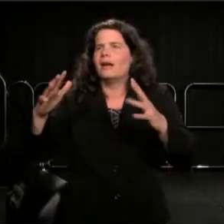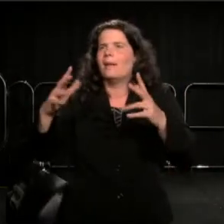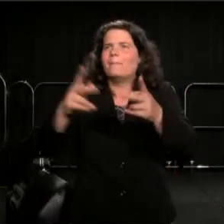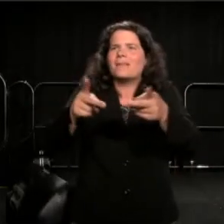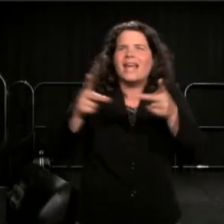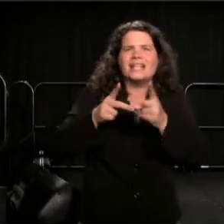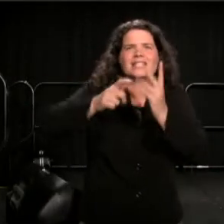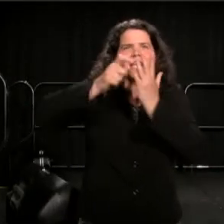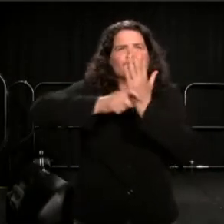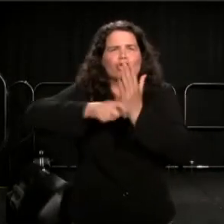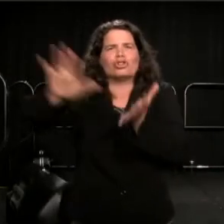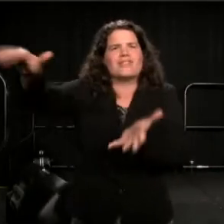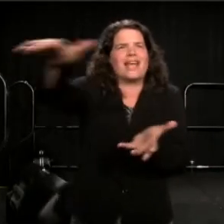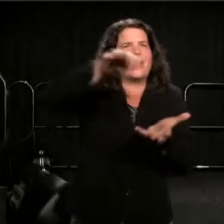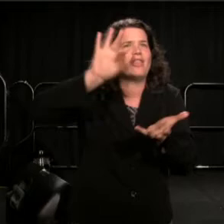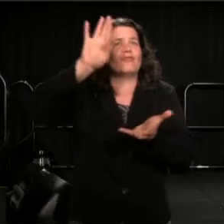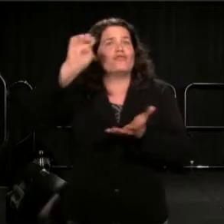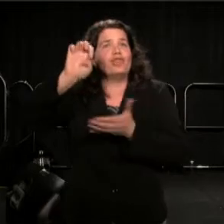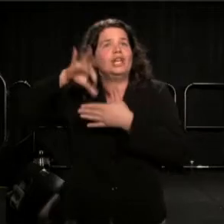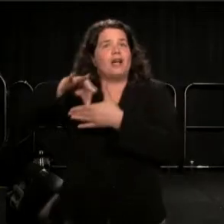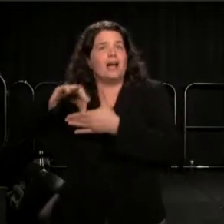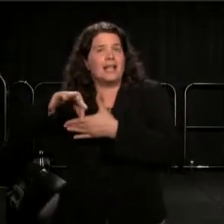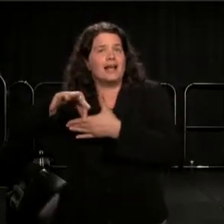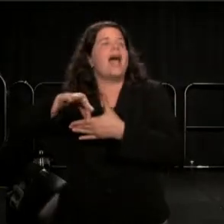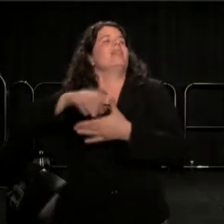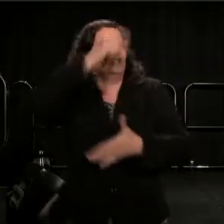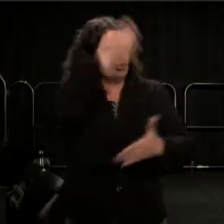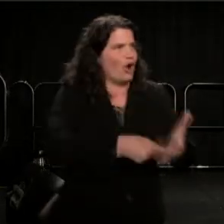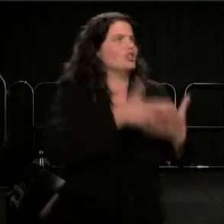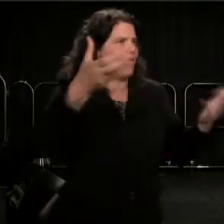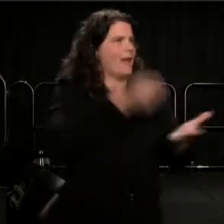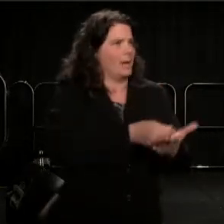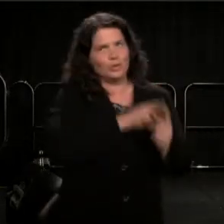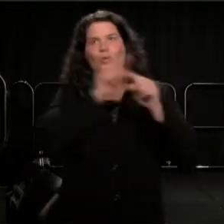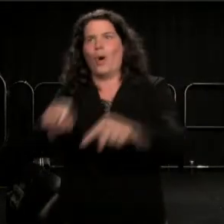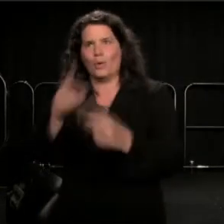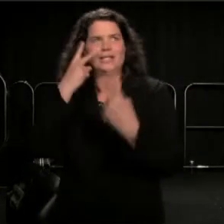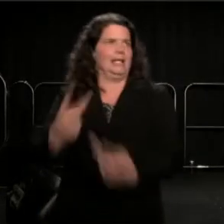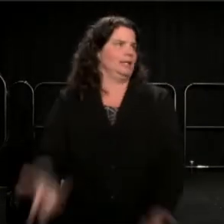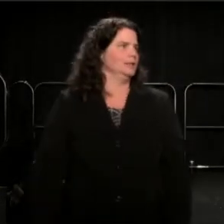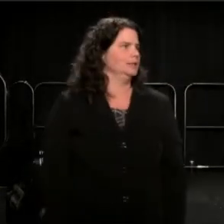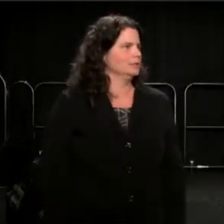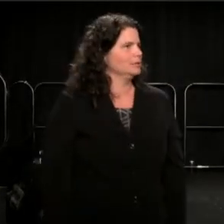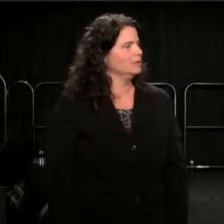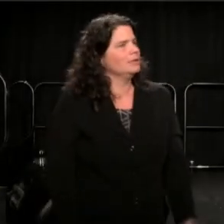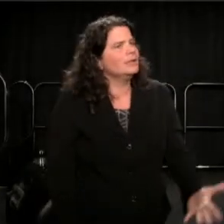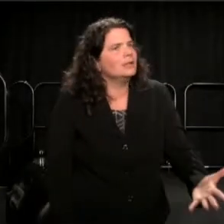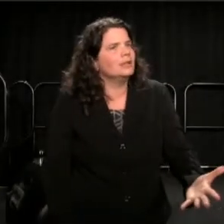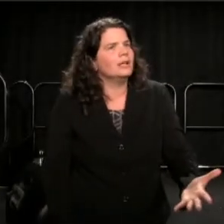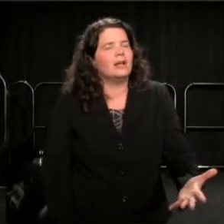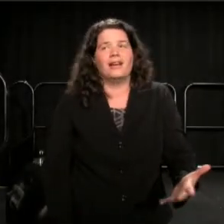free content and charge a lot of money for you to go. A seating United States President who visited--